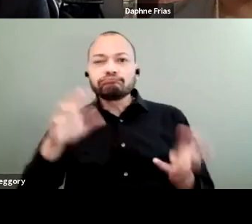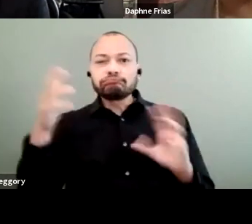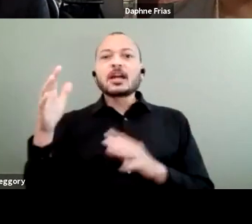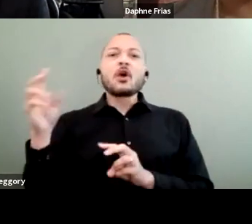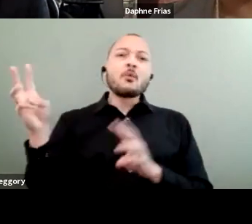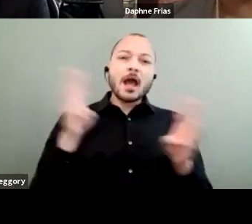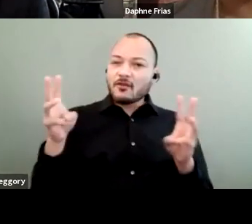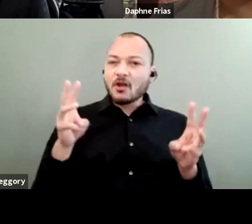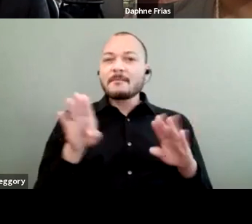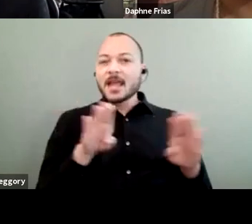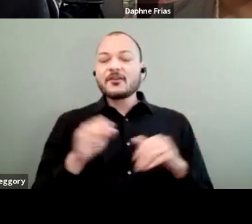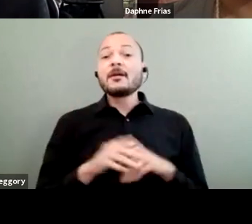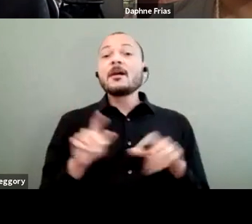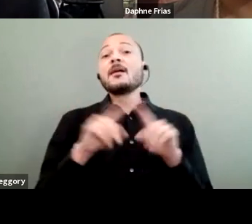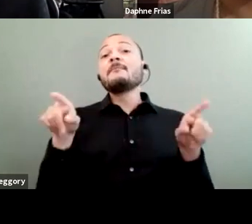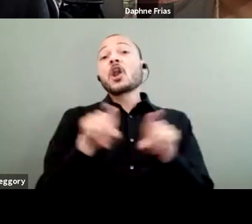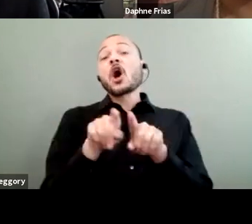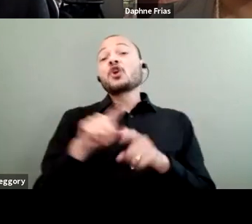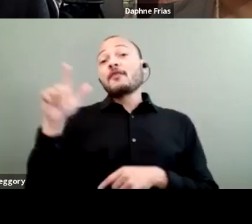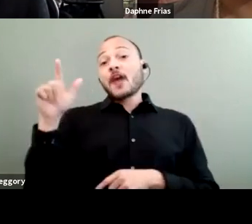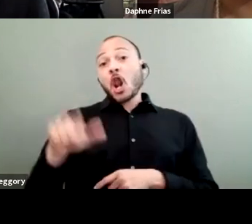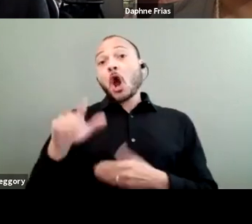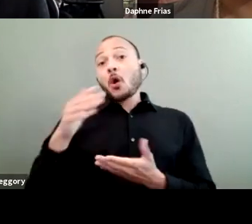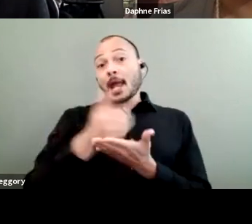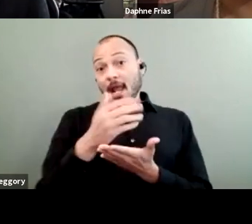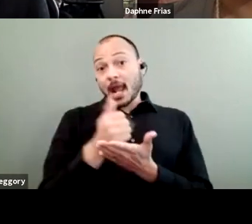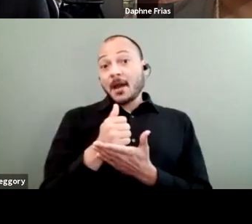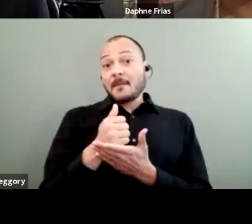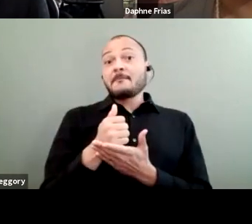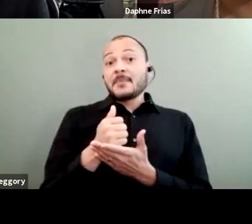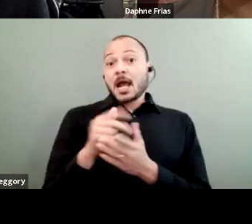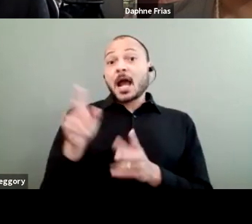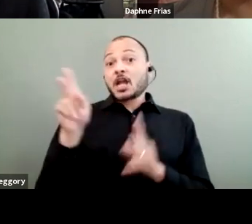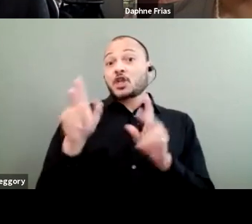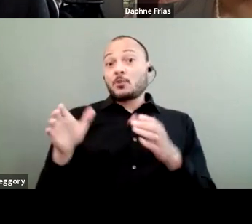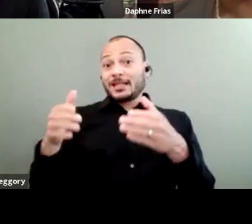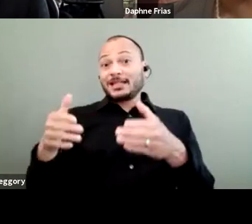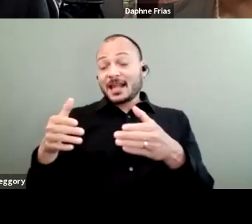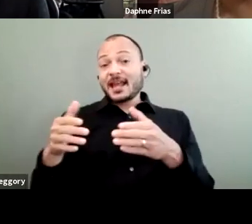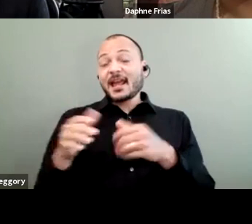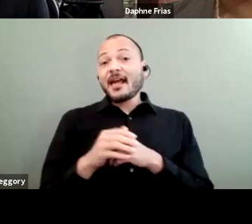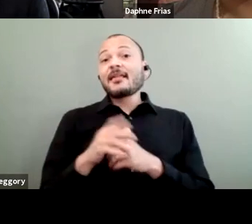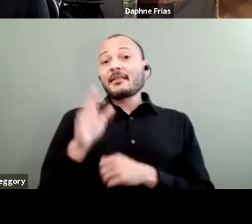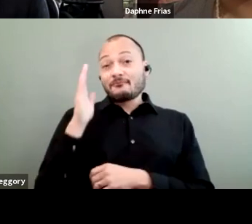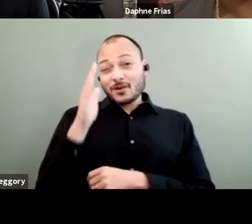the low income generation communities that will be most affected.